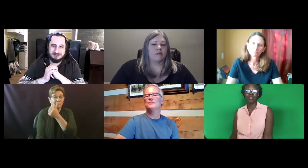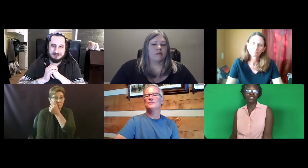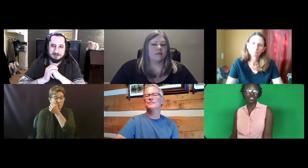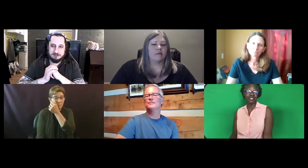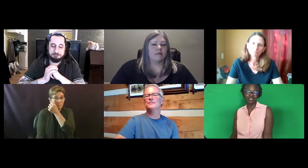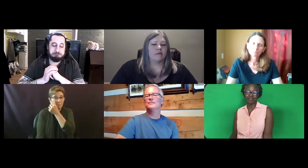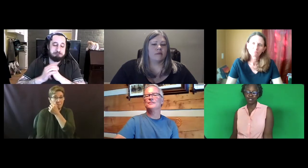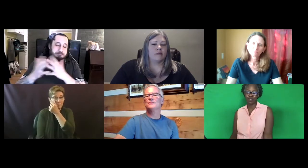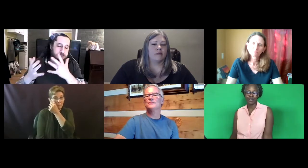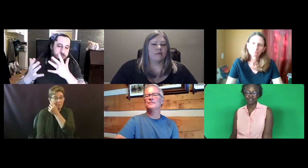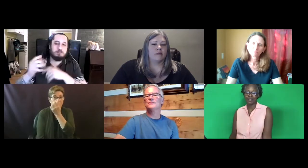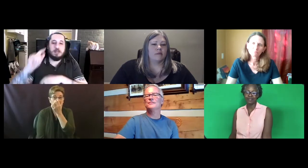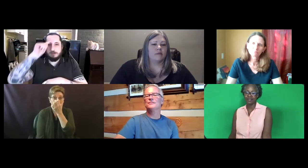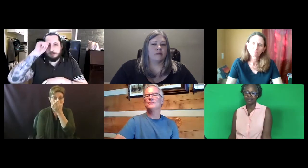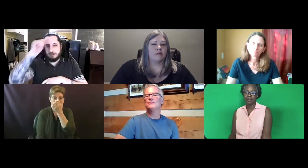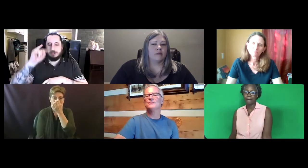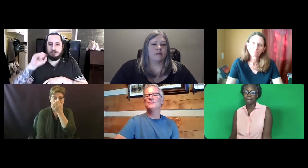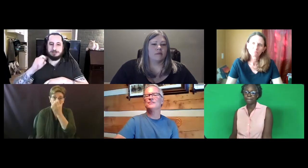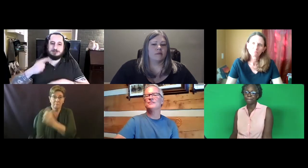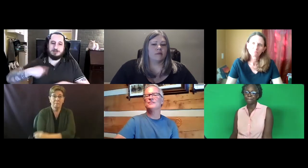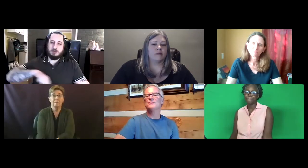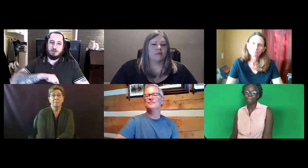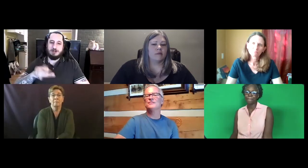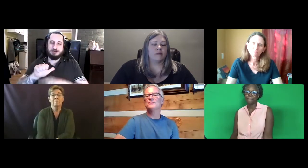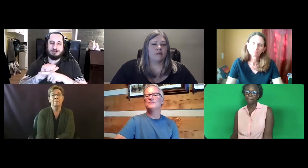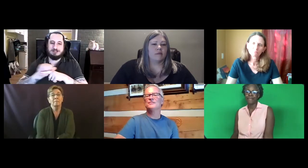that we were good judges of interpreting skills.